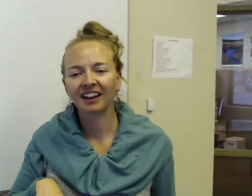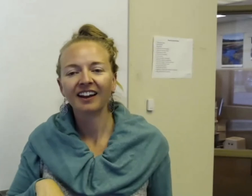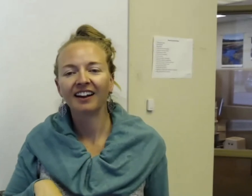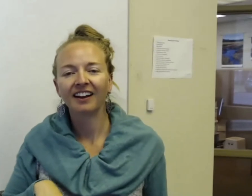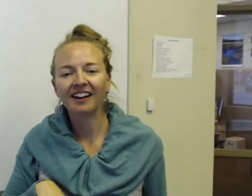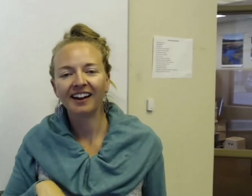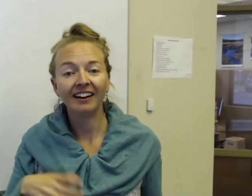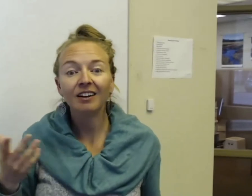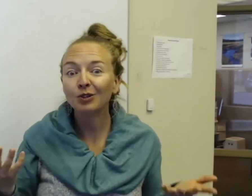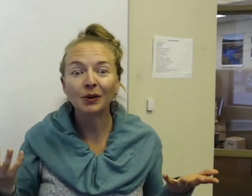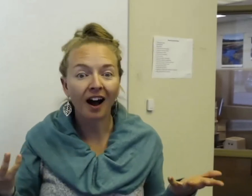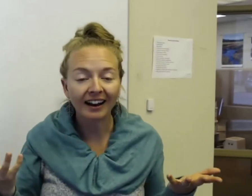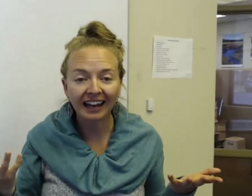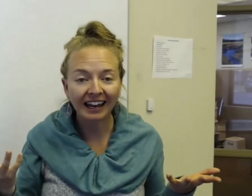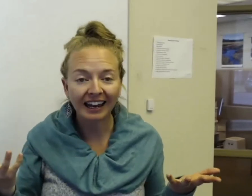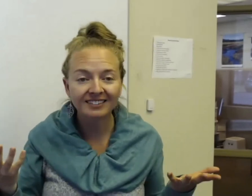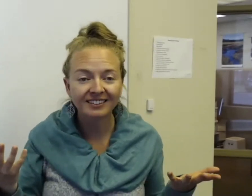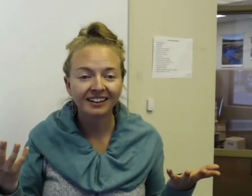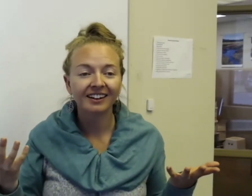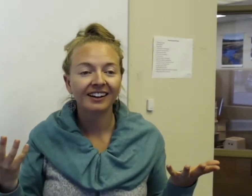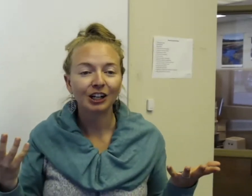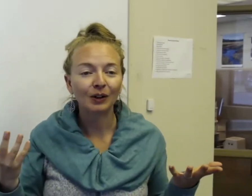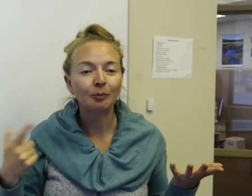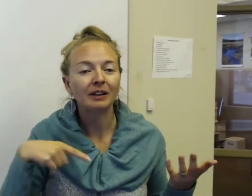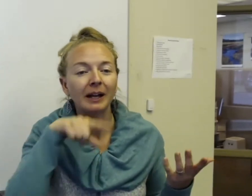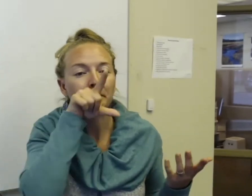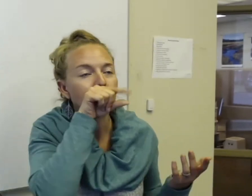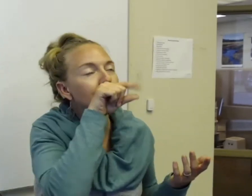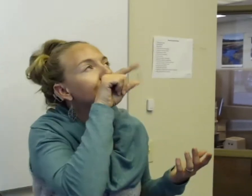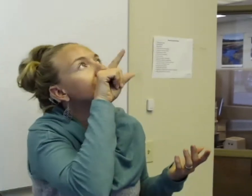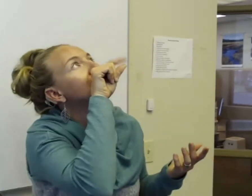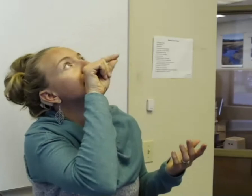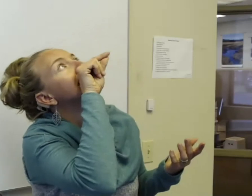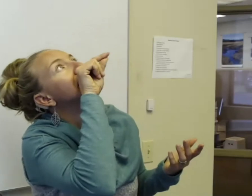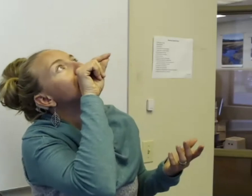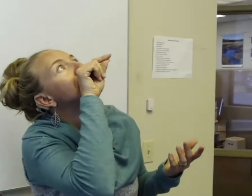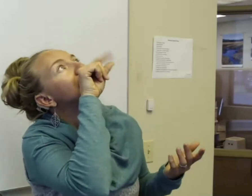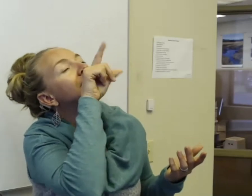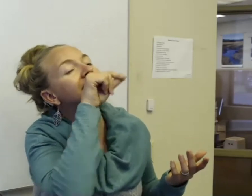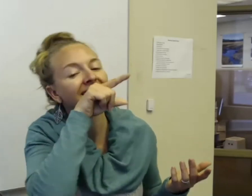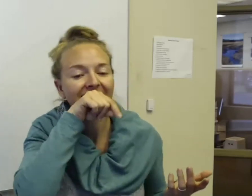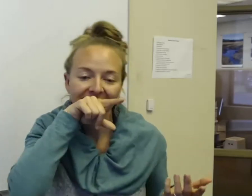And now, you know with eye gaze, you know it could be like a baby bird looking up,